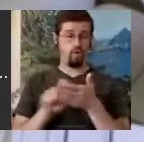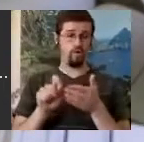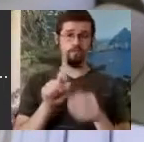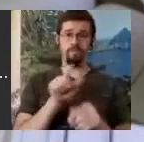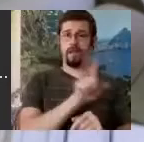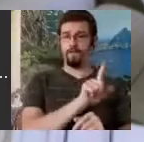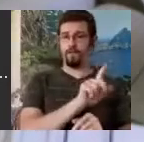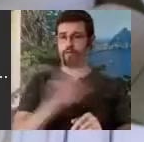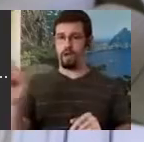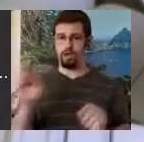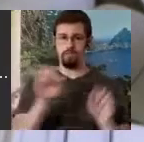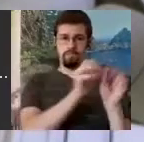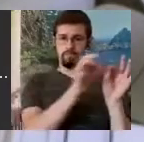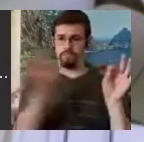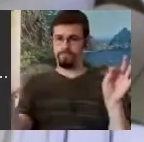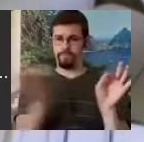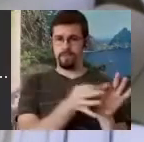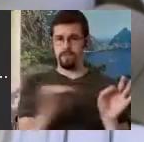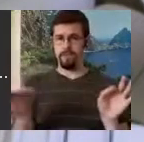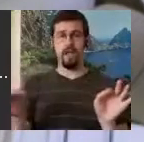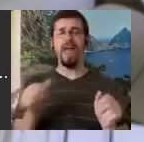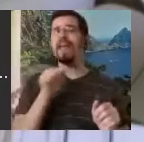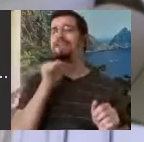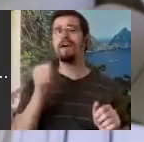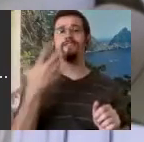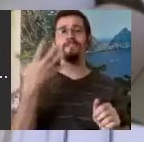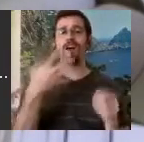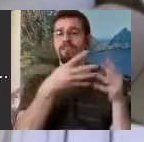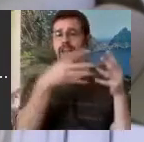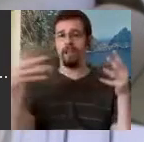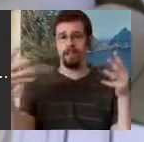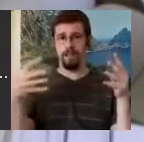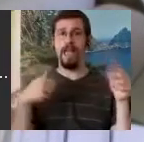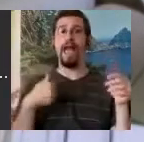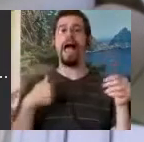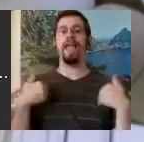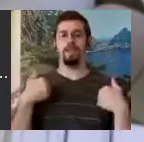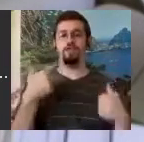I did put it on three lines to keep us writing in a line later that was